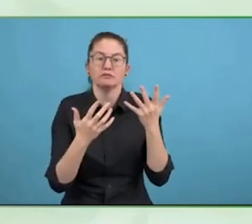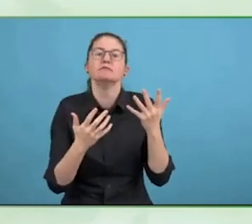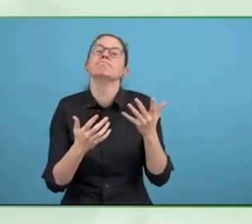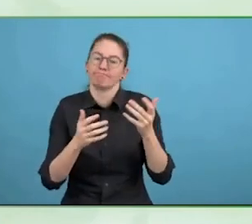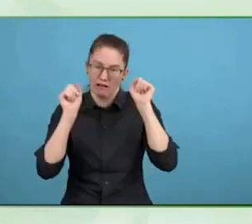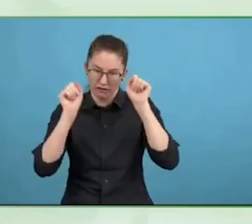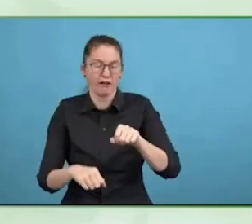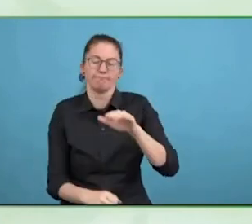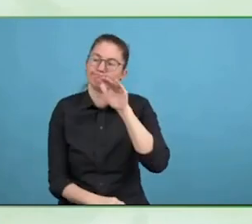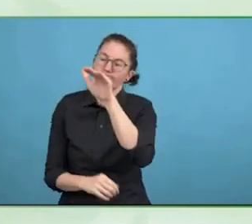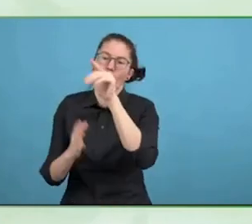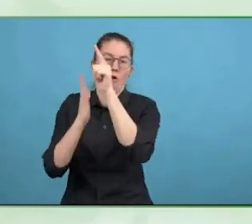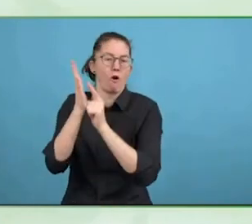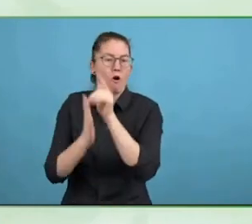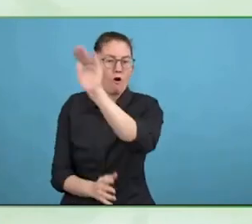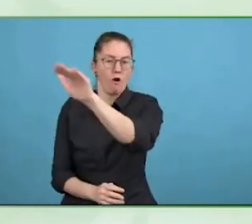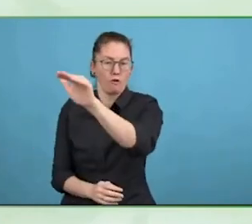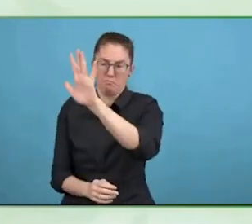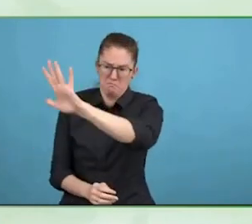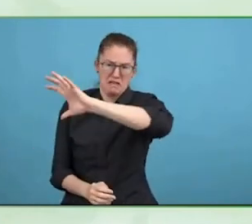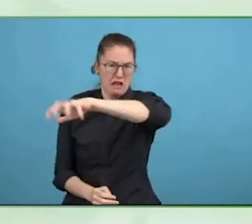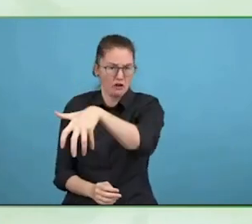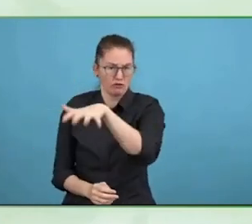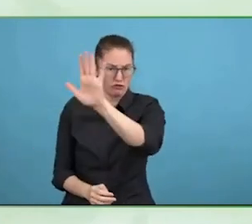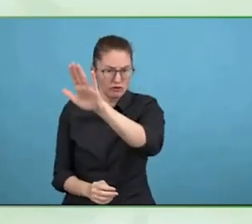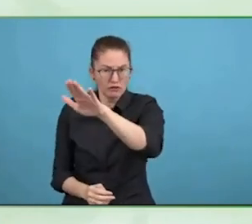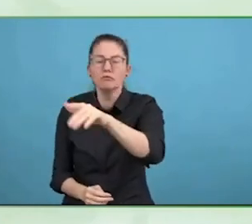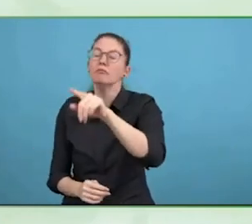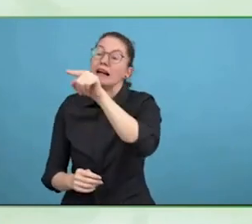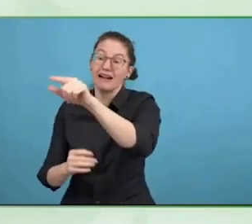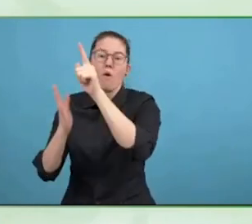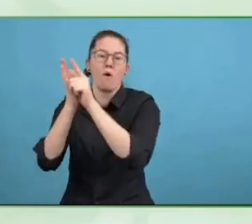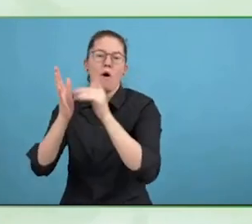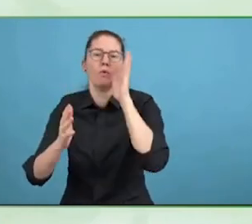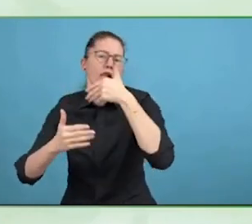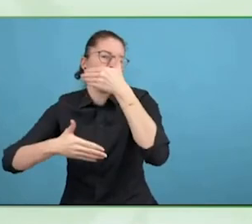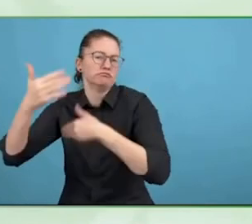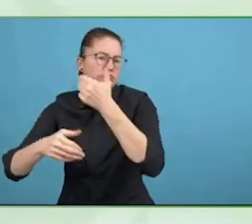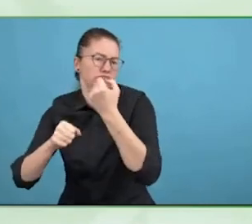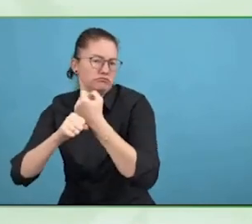The person with a disability comes to you and says, sorry, my rights